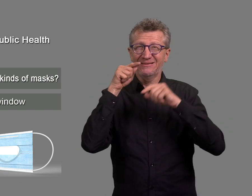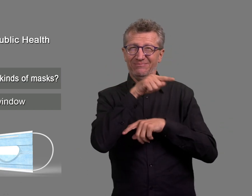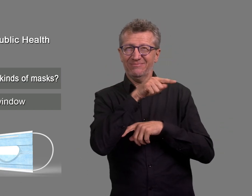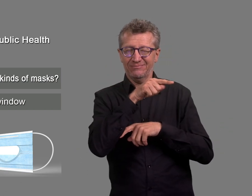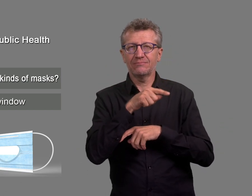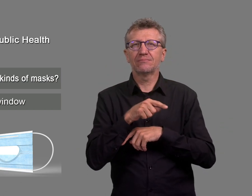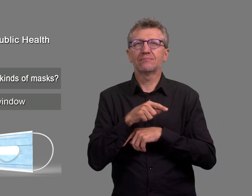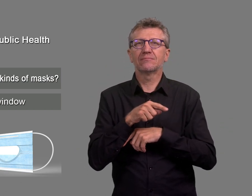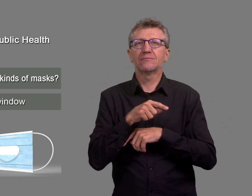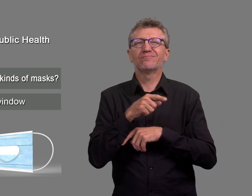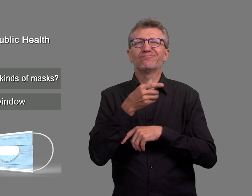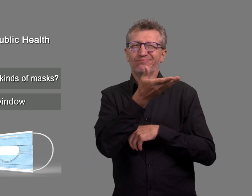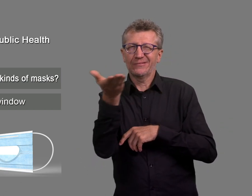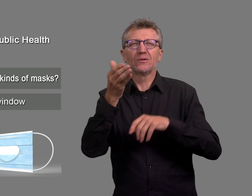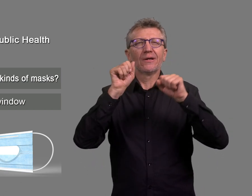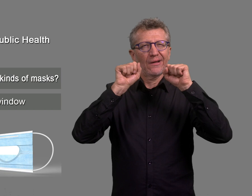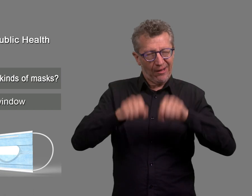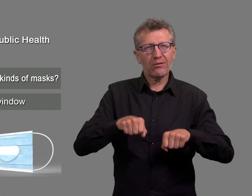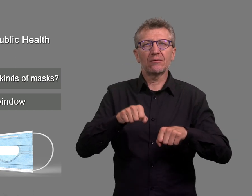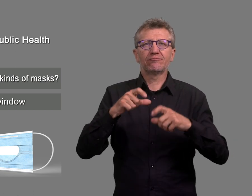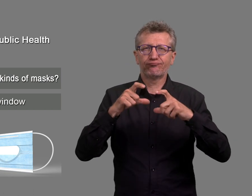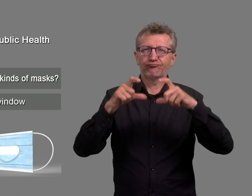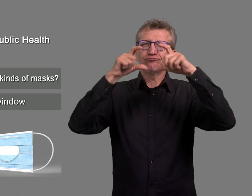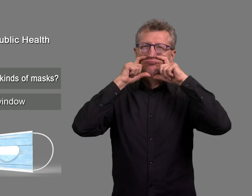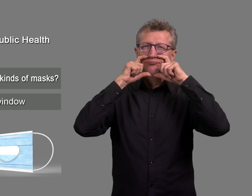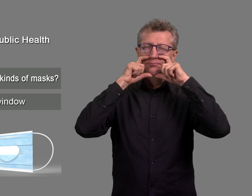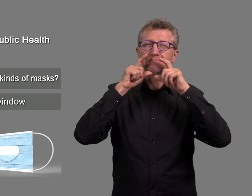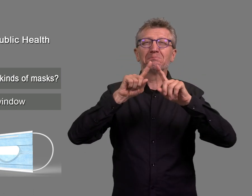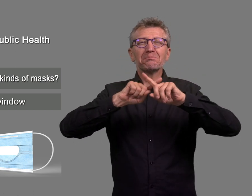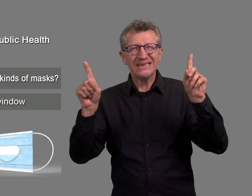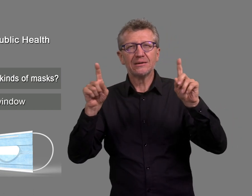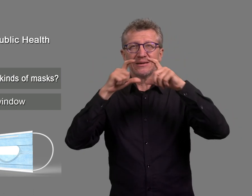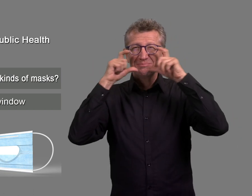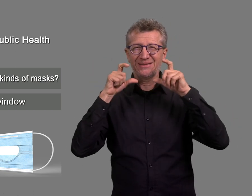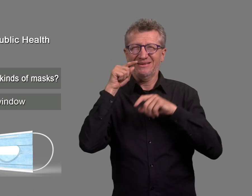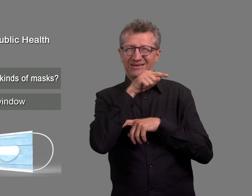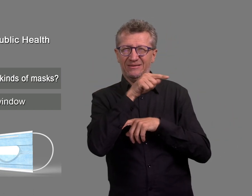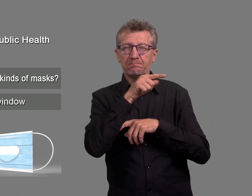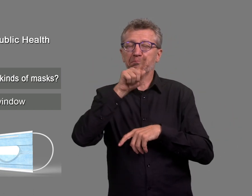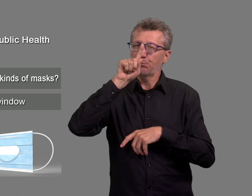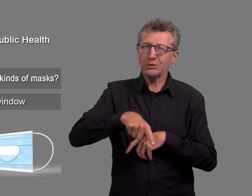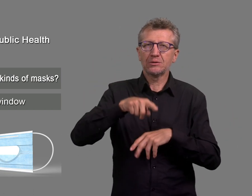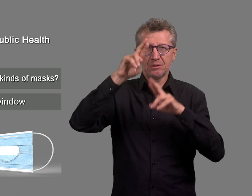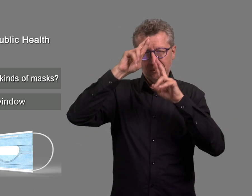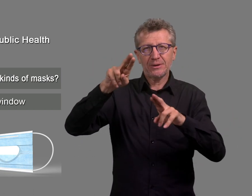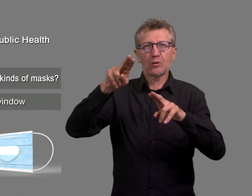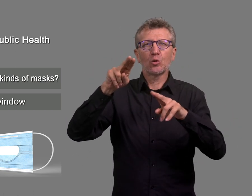You can wear a mask with a clear window provided it meets